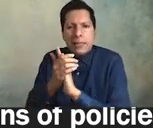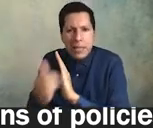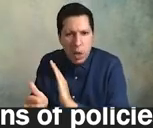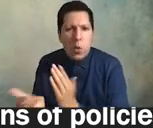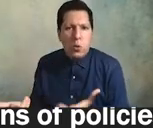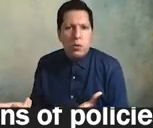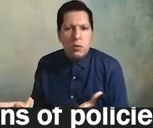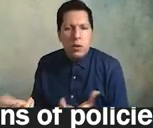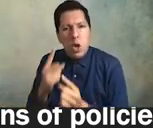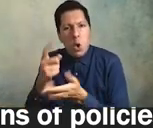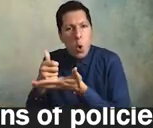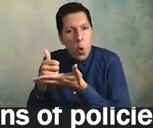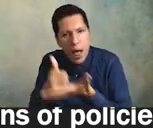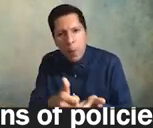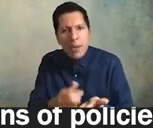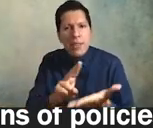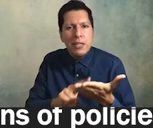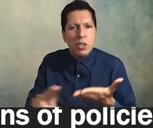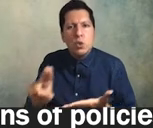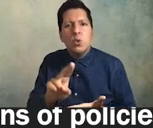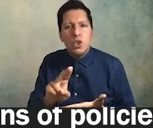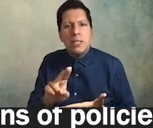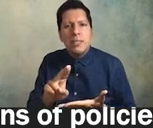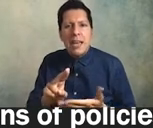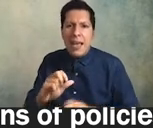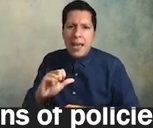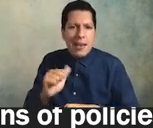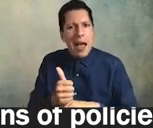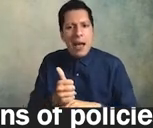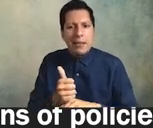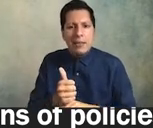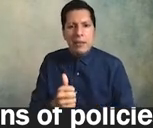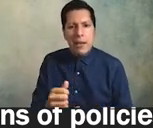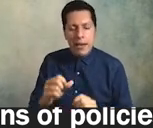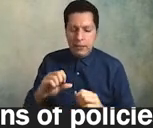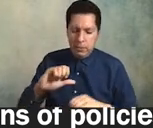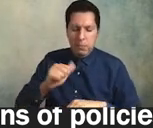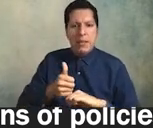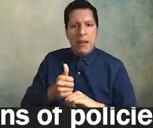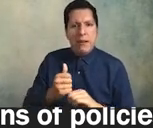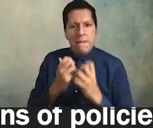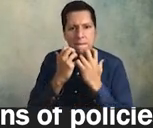in helping the institution enact its espoused values pertaining to diversity equity and